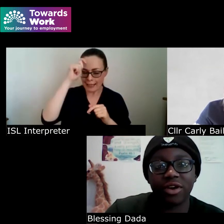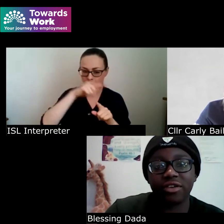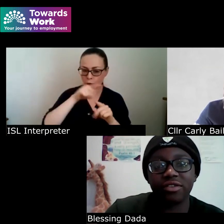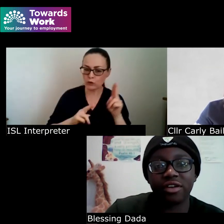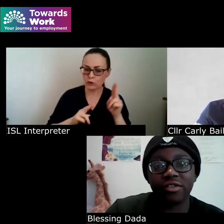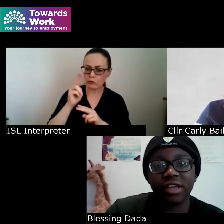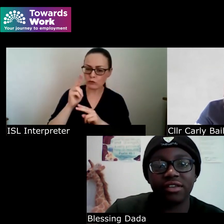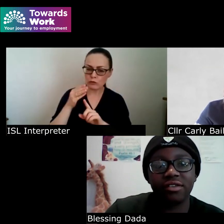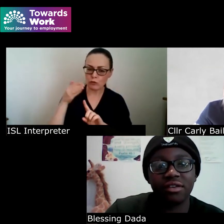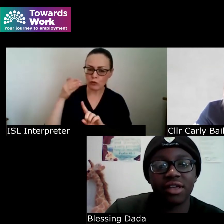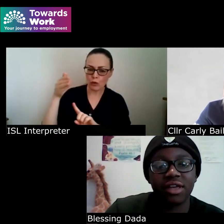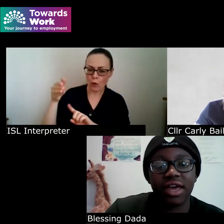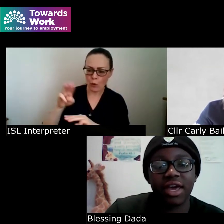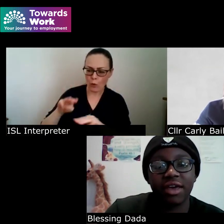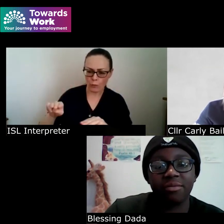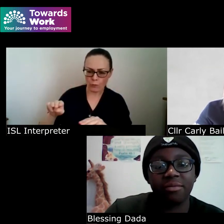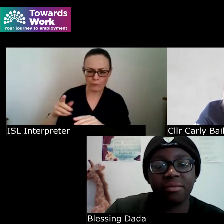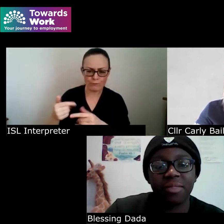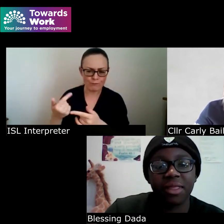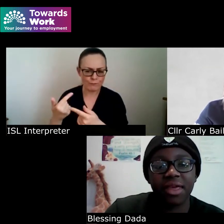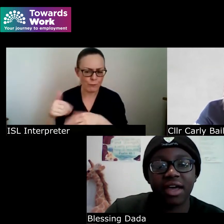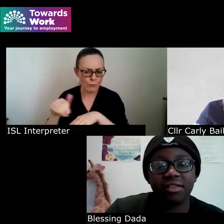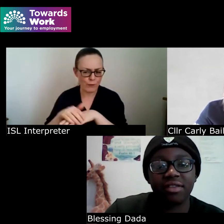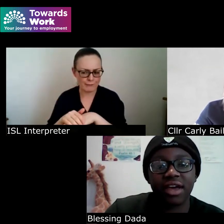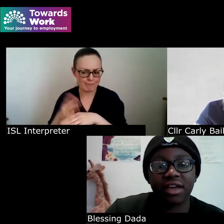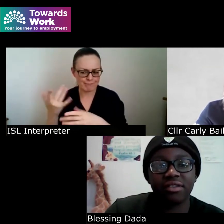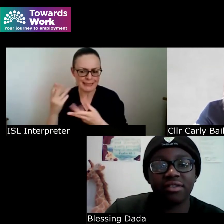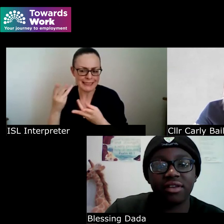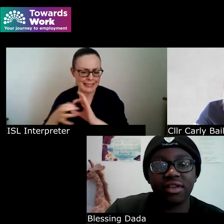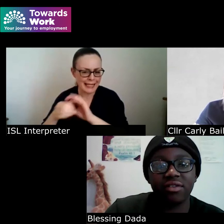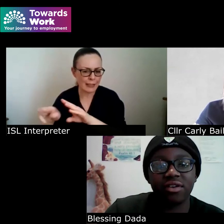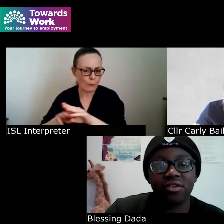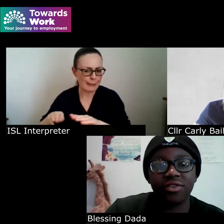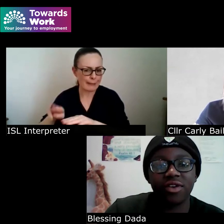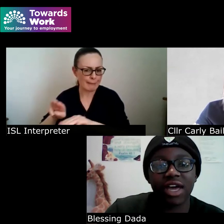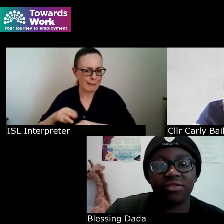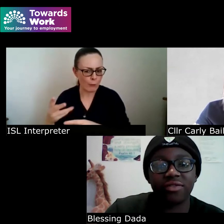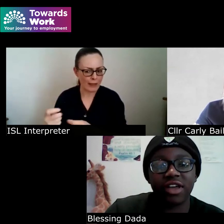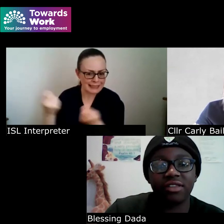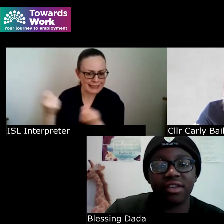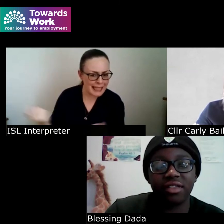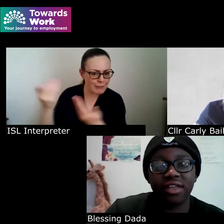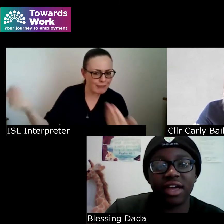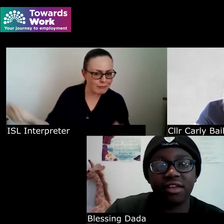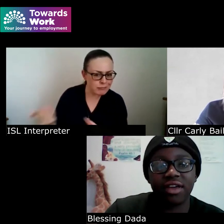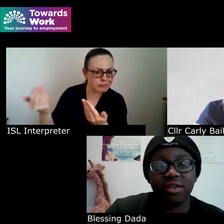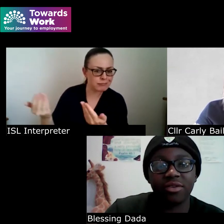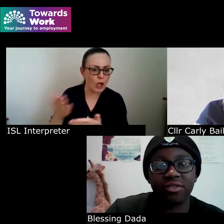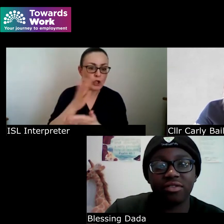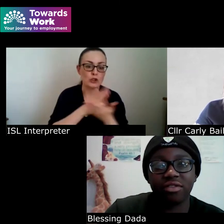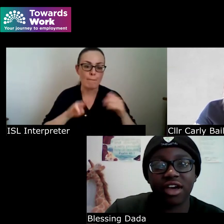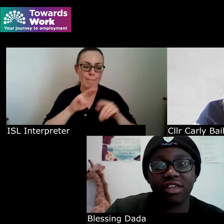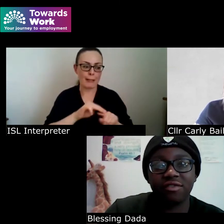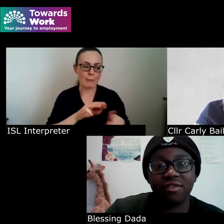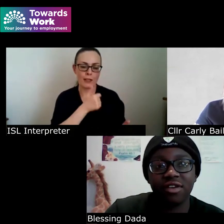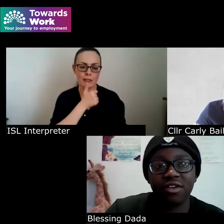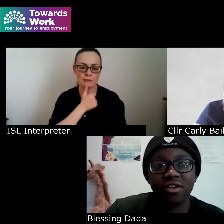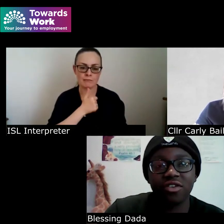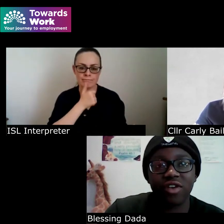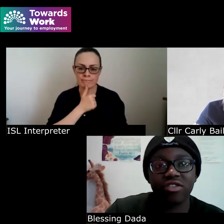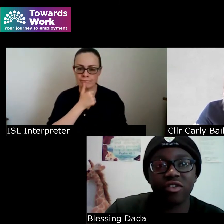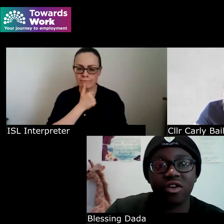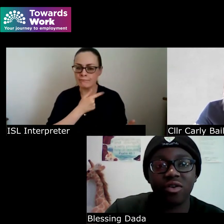you're tolerated and that you know if you can't find a seat table to just kind of create your own